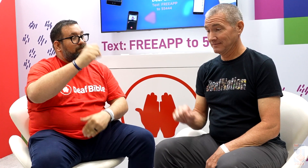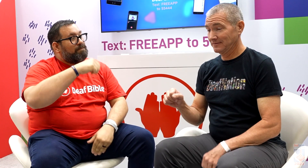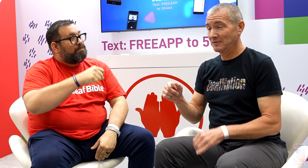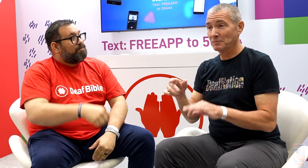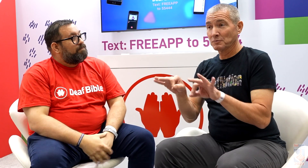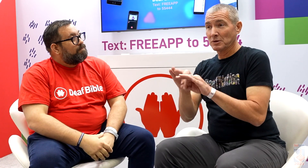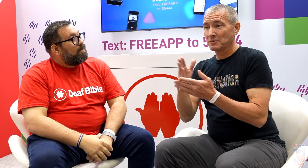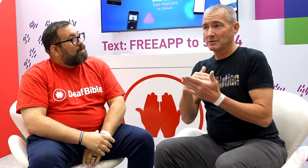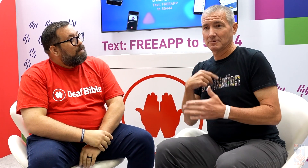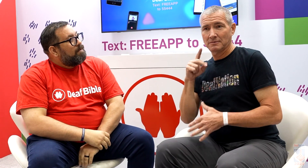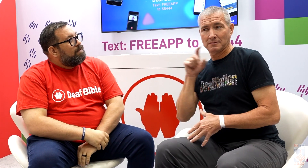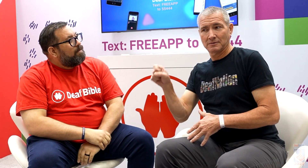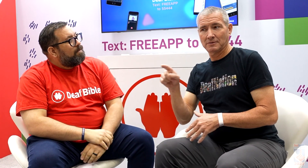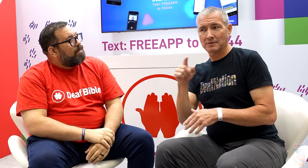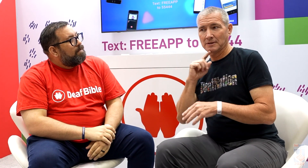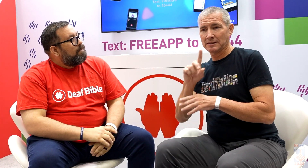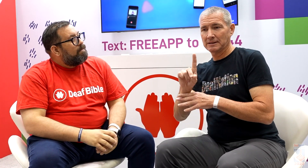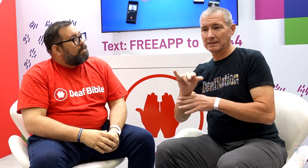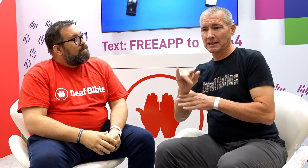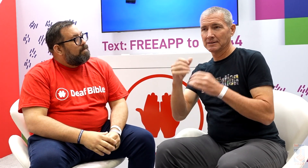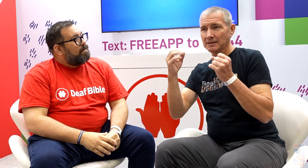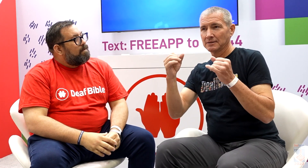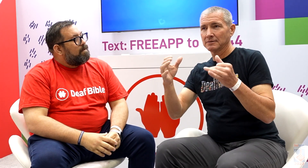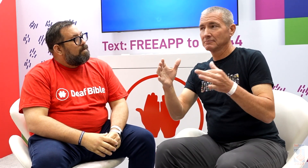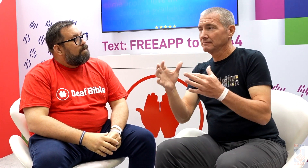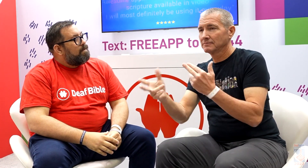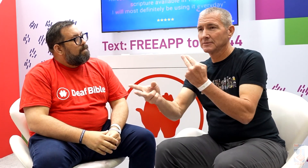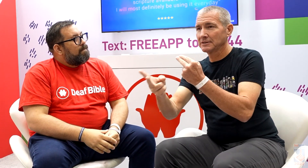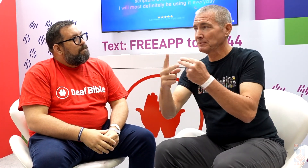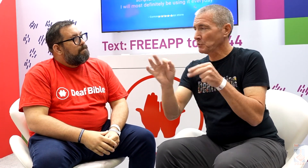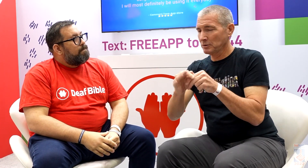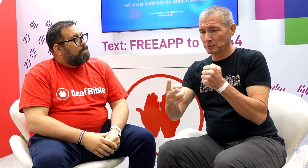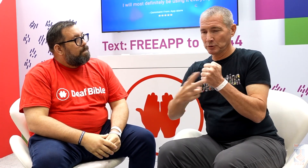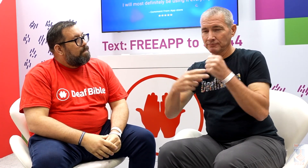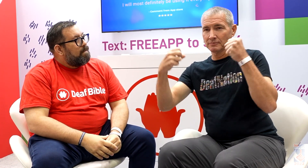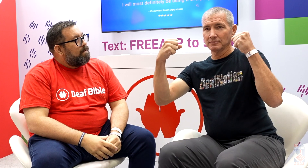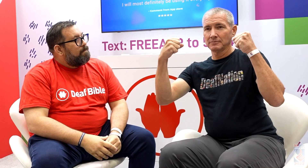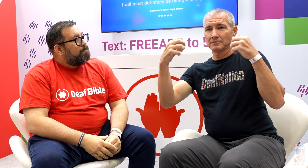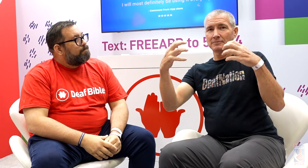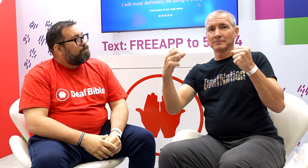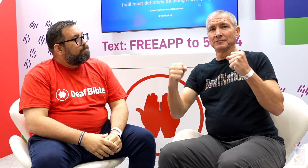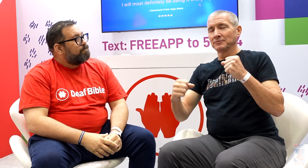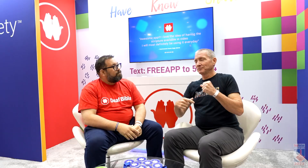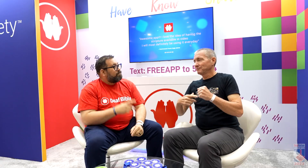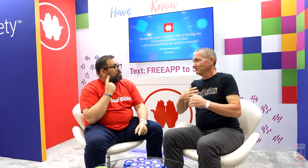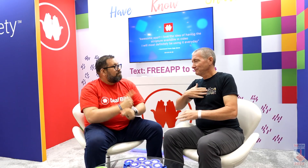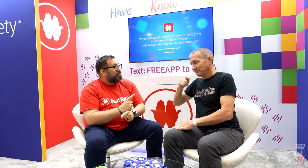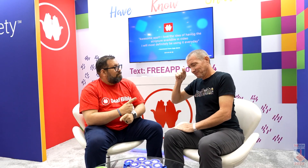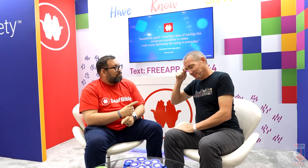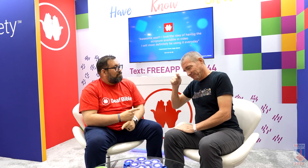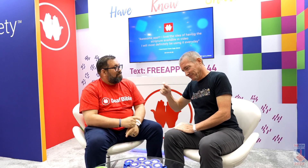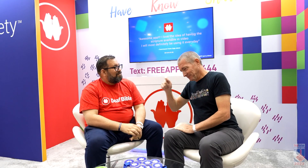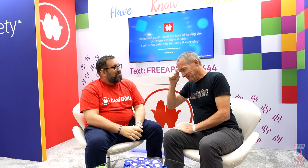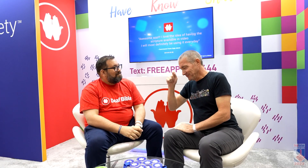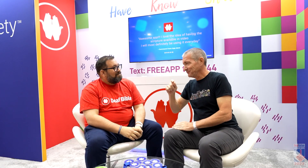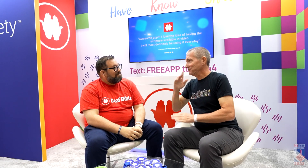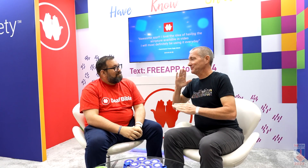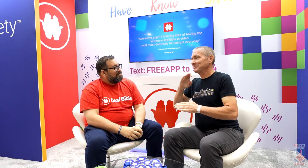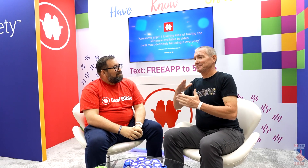The other important part of this, too, is preserving sign language digitally. Right! I have much respect for your work.